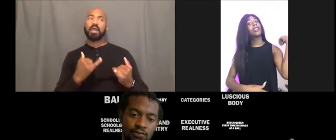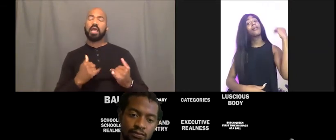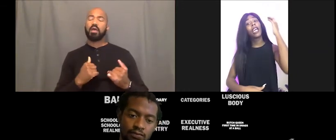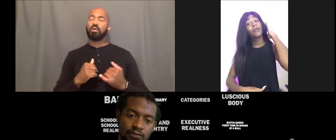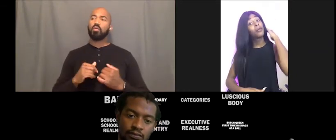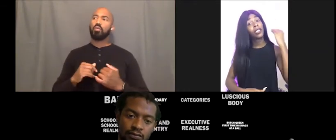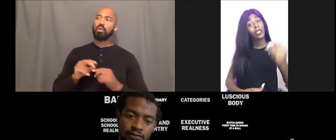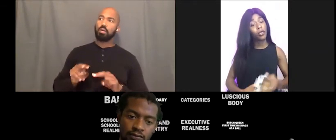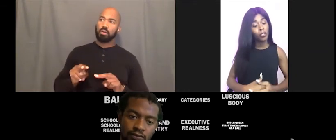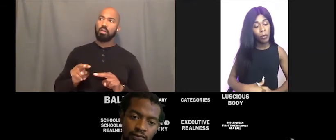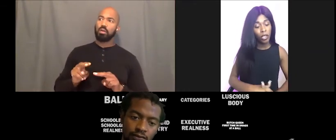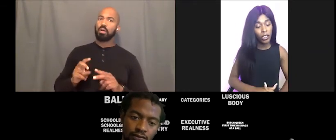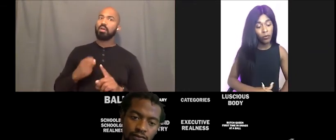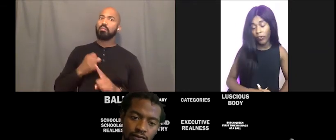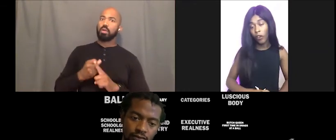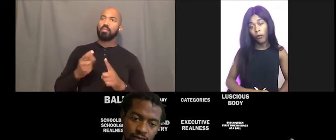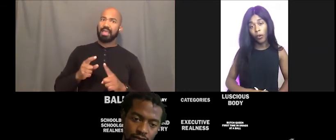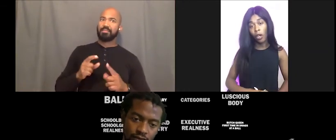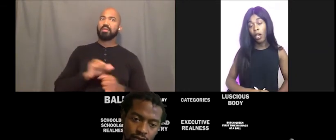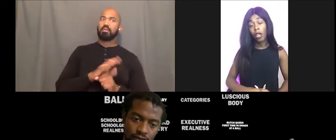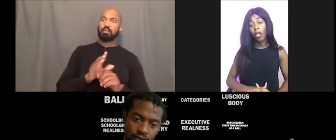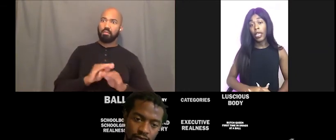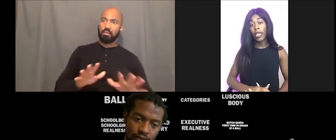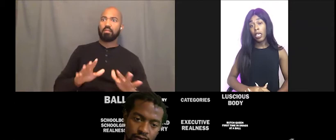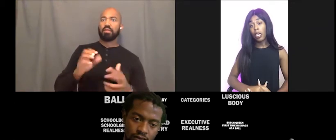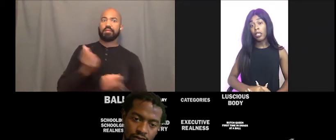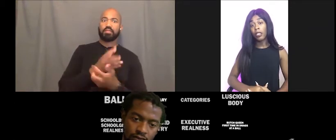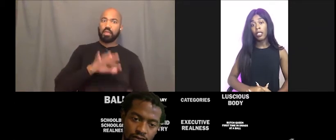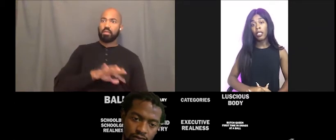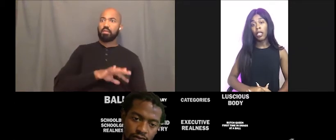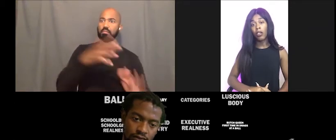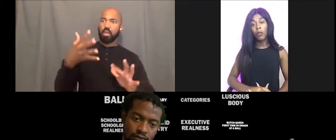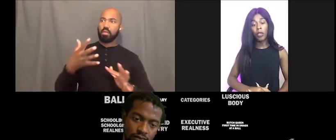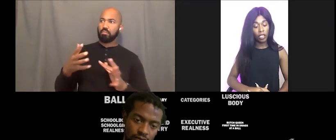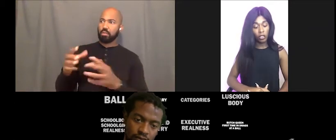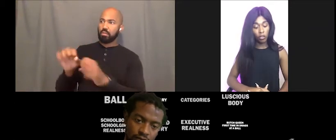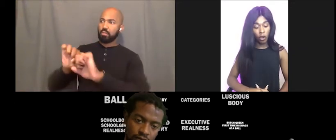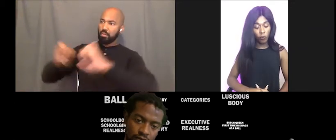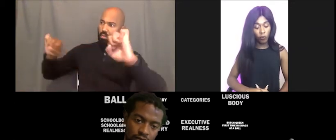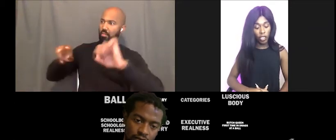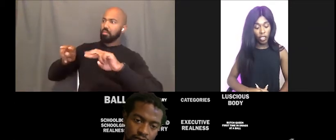and sometimes it's been some of those people that you've known for years and you built these strong friendships.